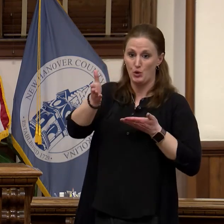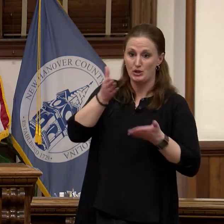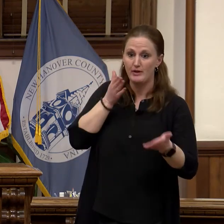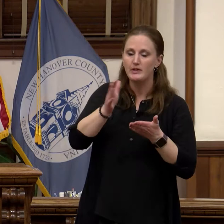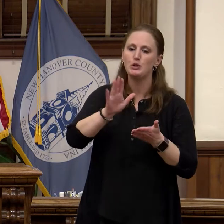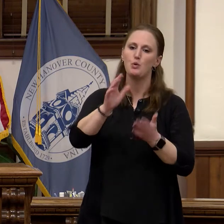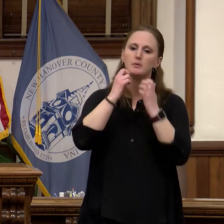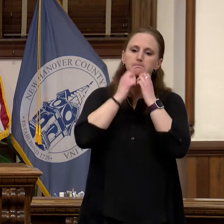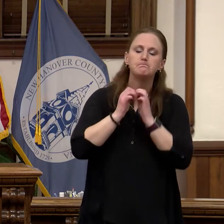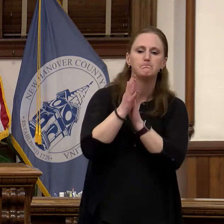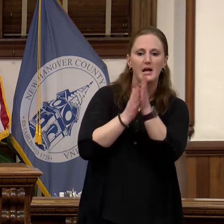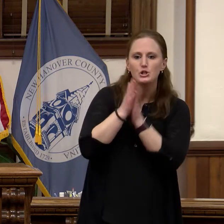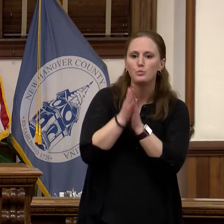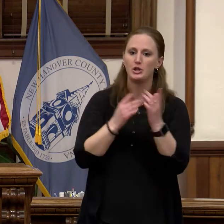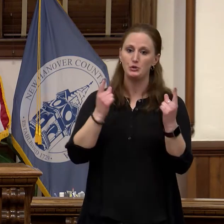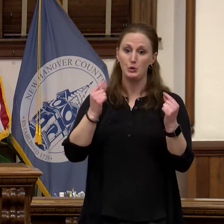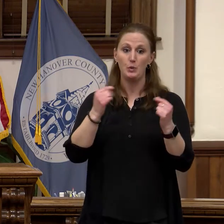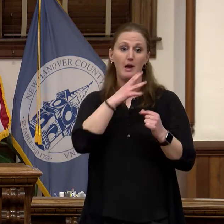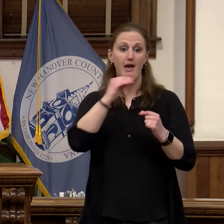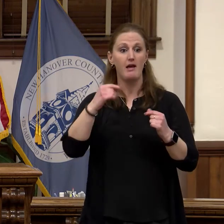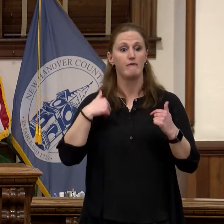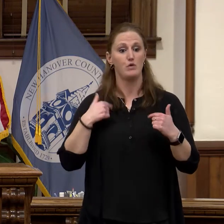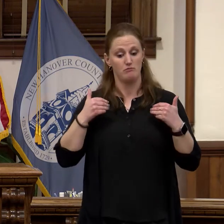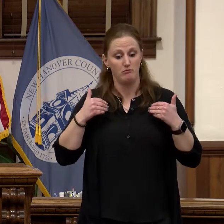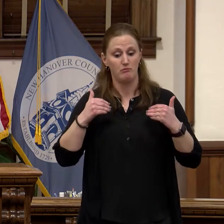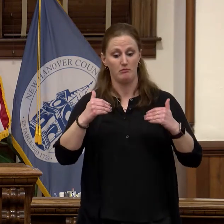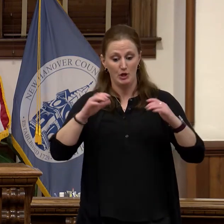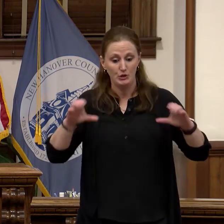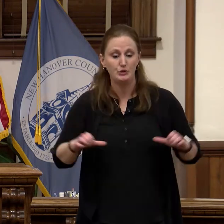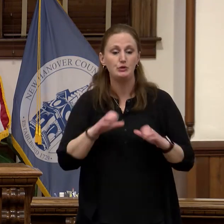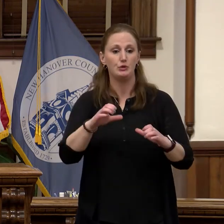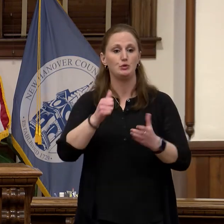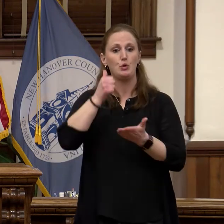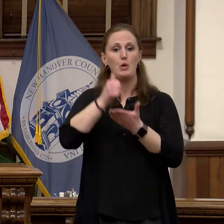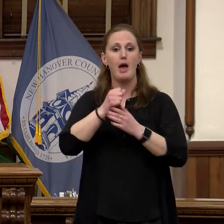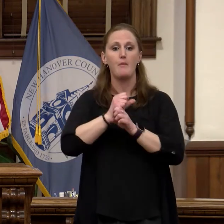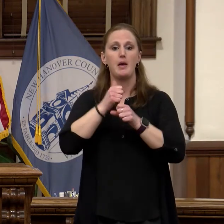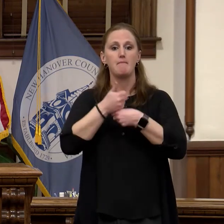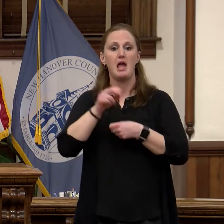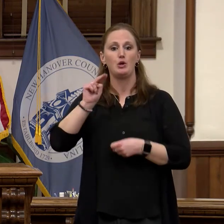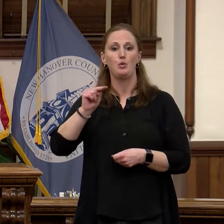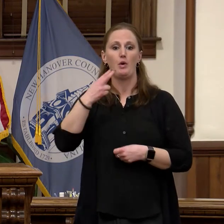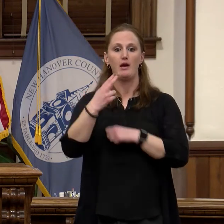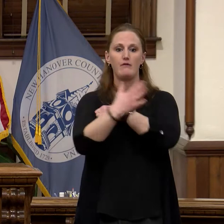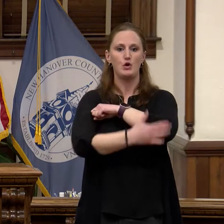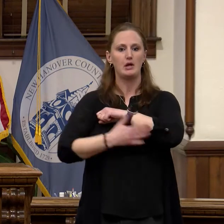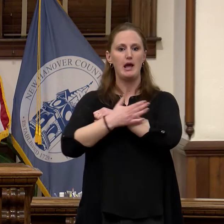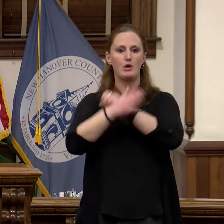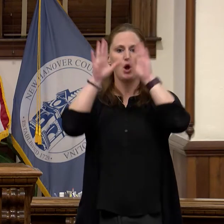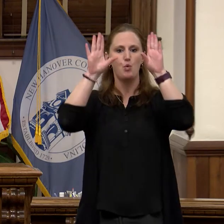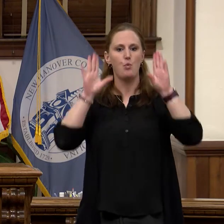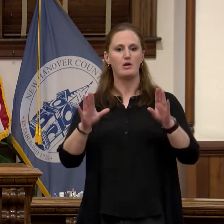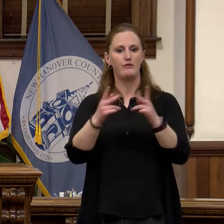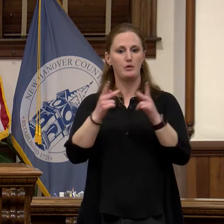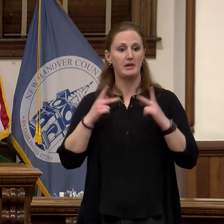you do and for stepping up to the plate to do your part to help make New Hanover County place. Now I'd like for you to please